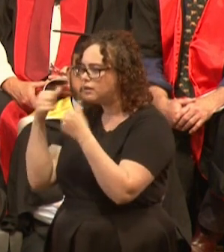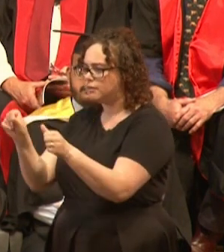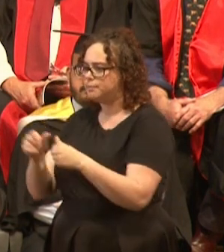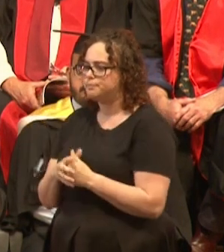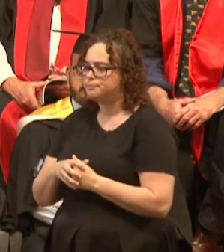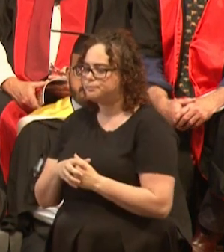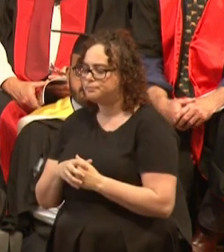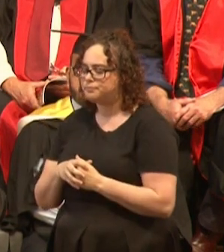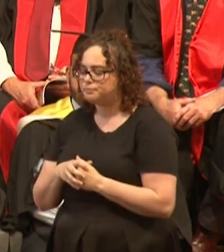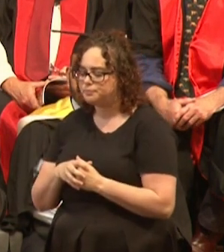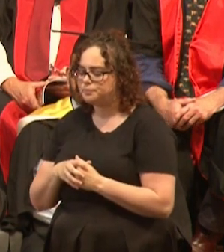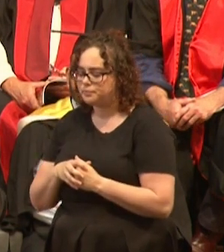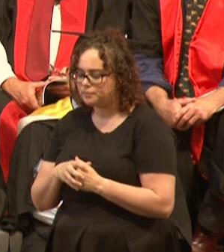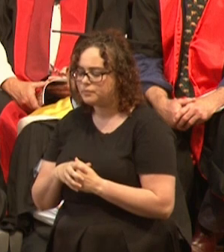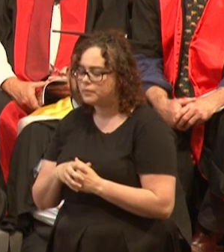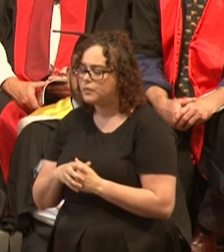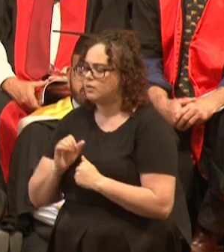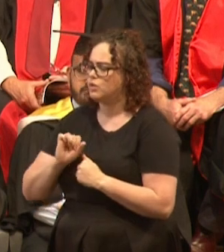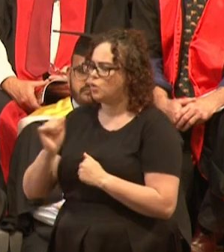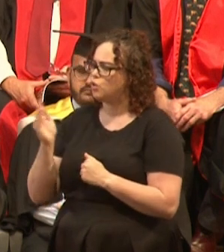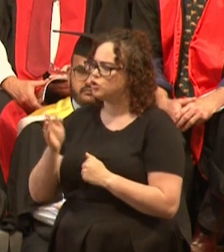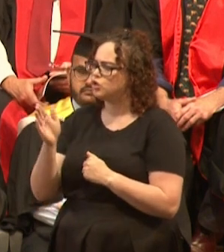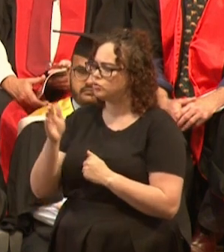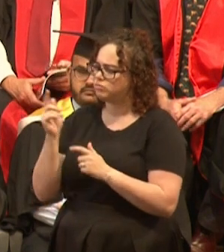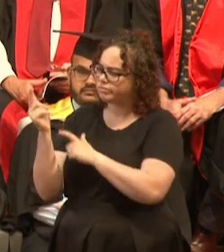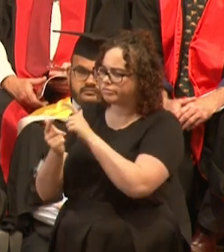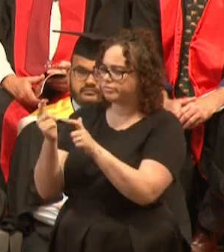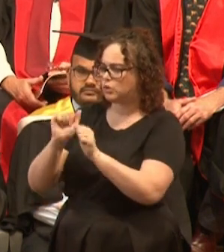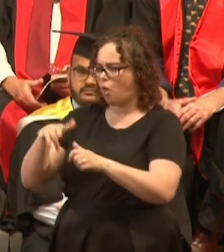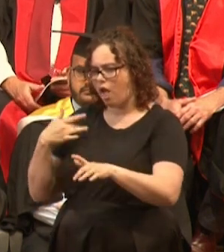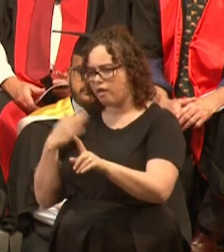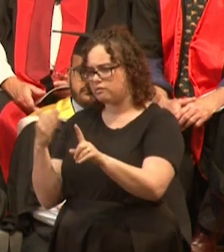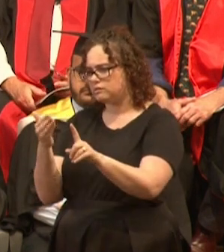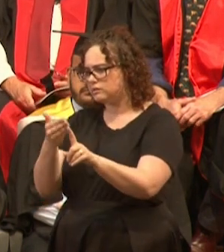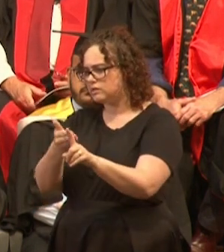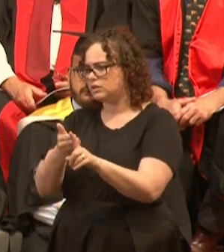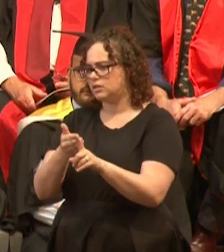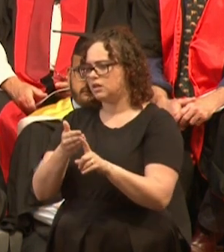Share the journey through the tough times, and enjoy those moments of success when they come.